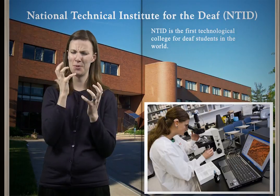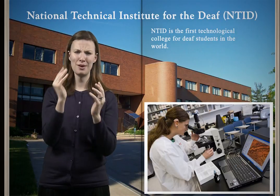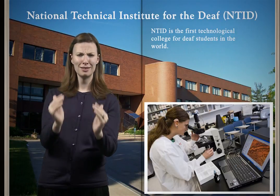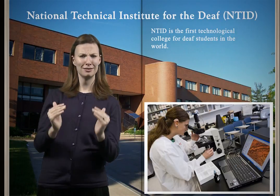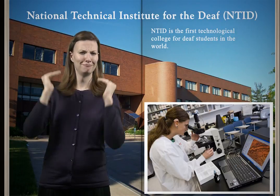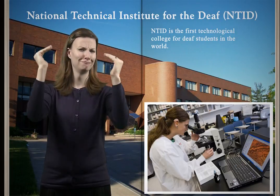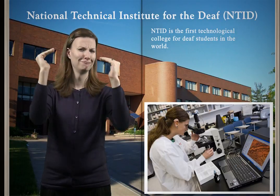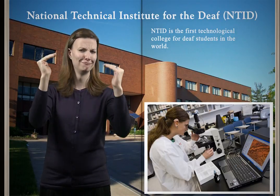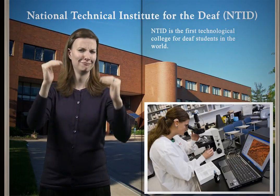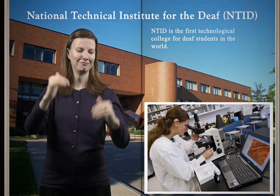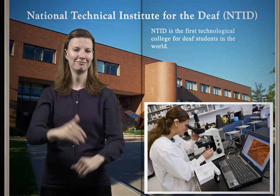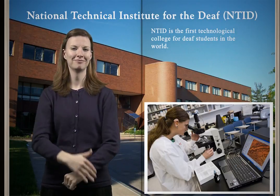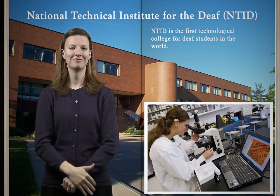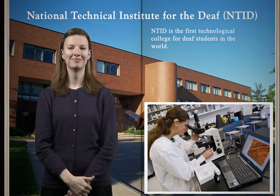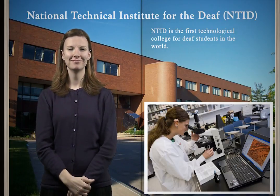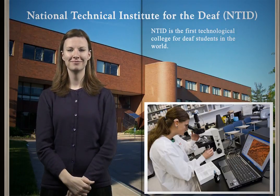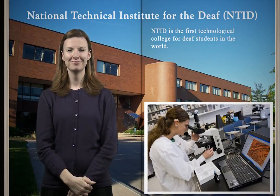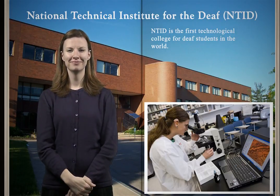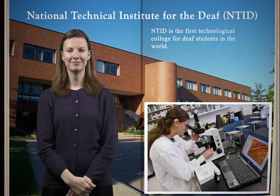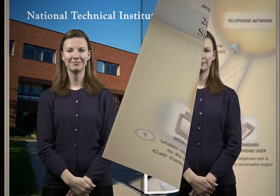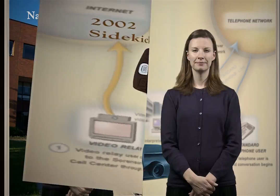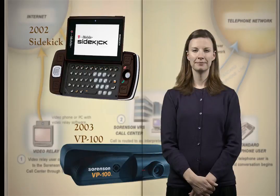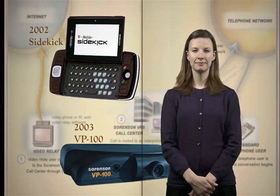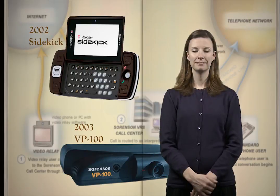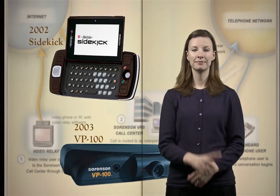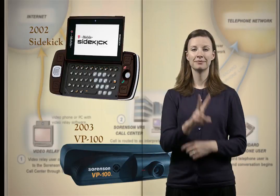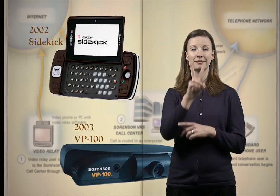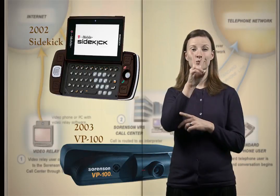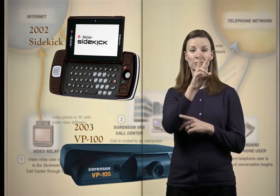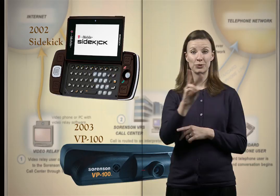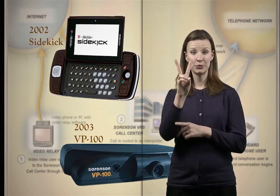Talk about advancement!